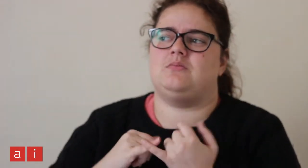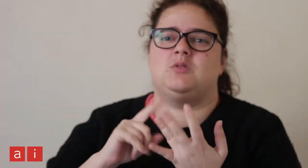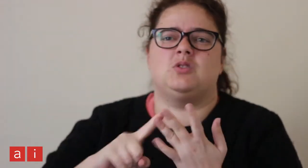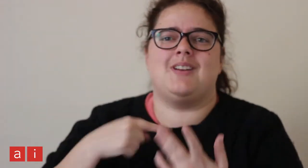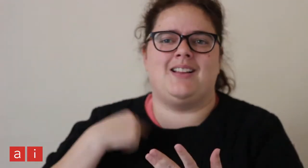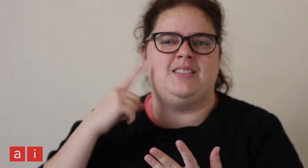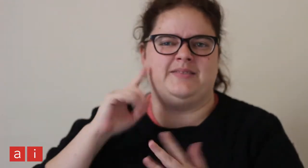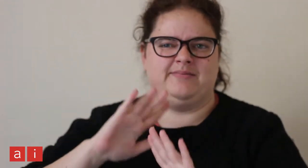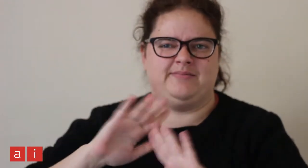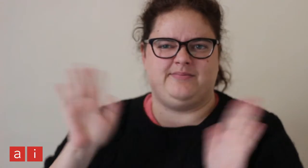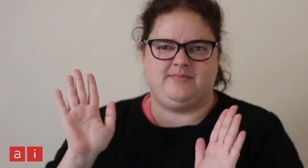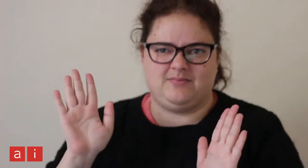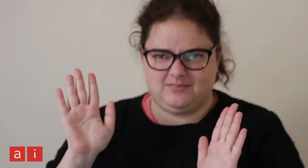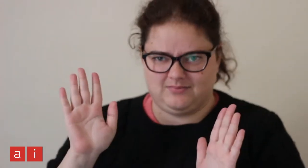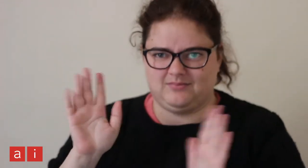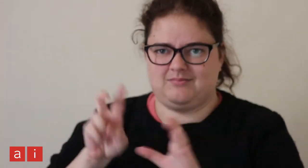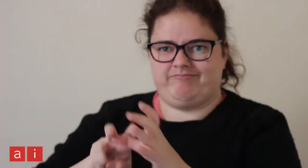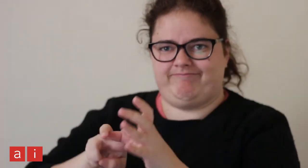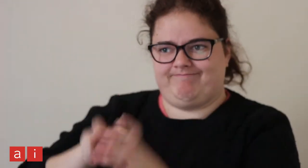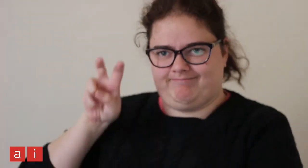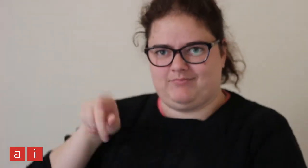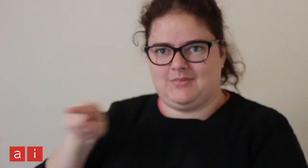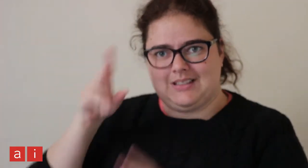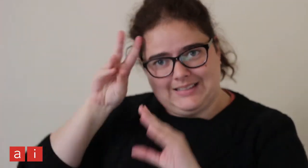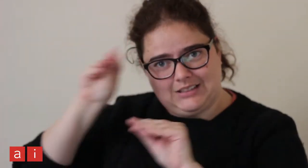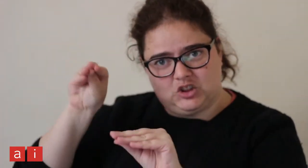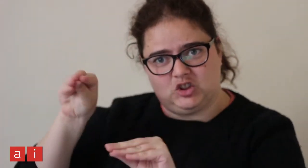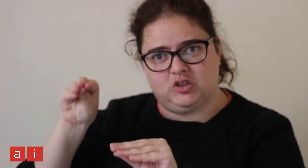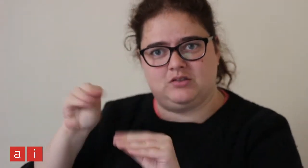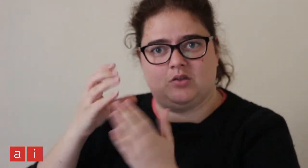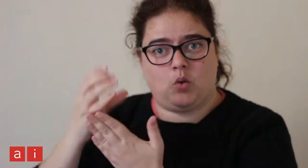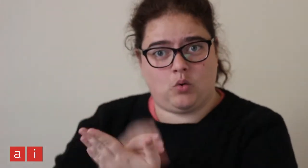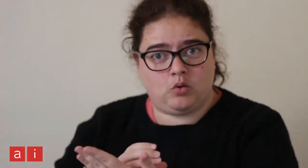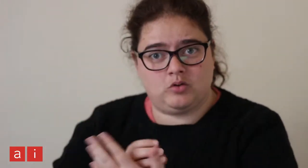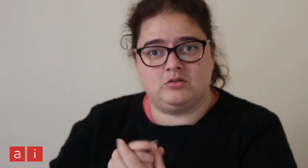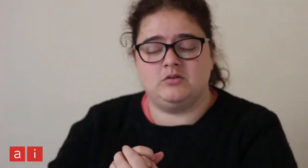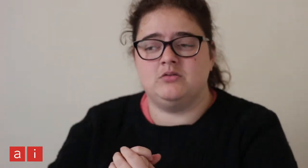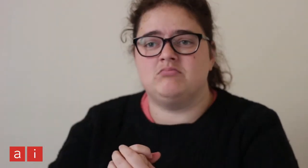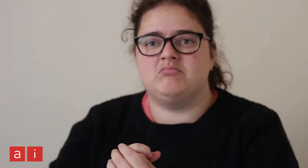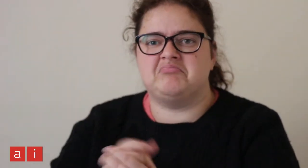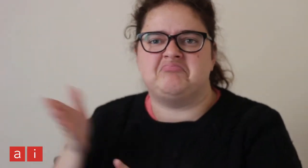I needed to do something about it, so I withdrew from the Education course